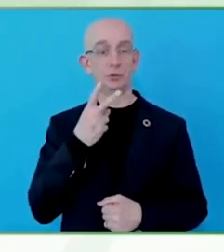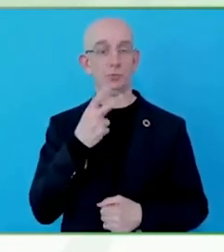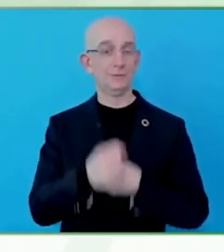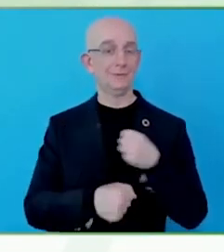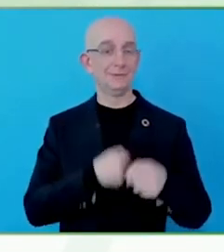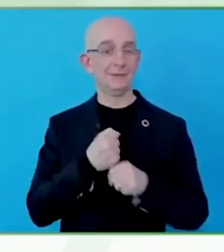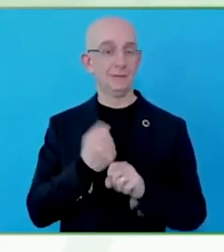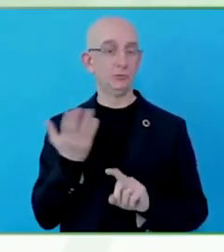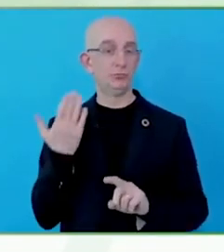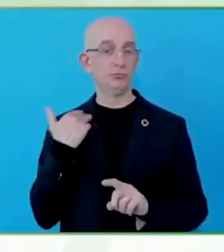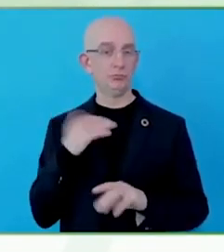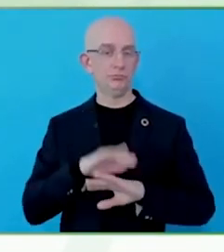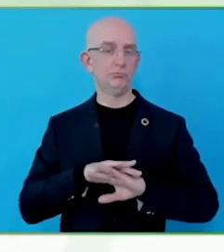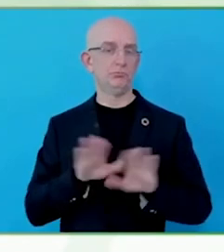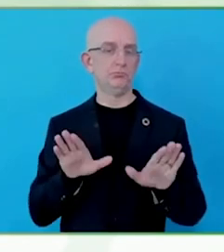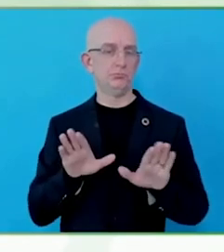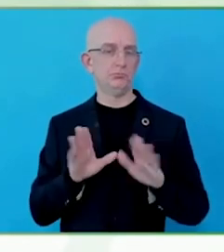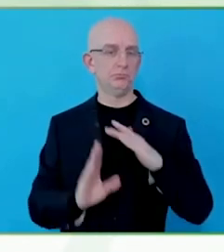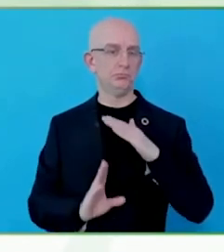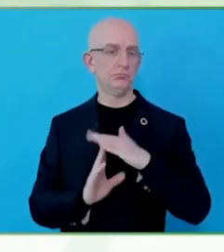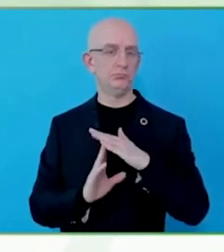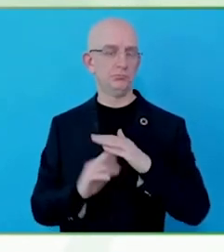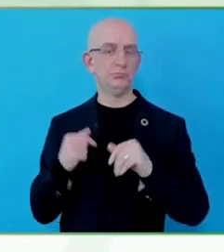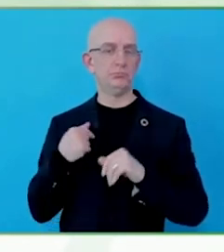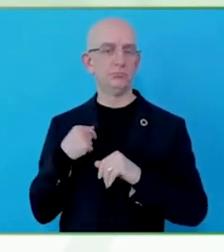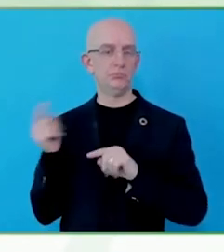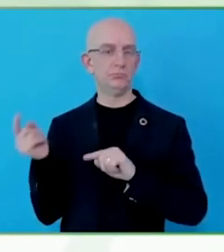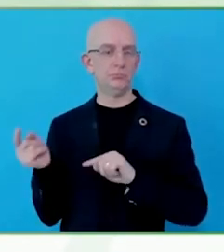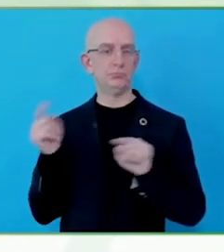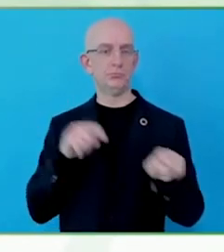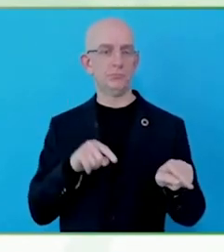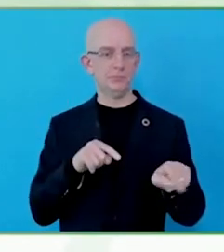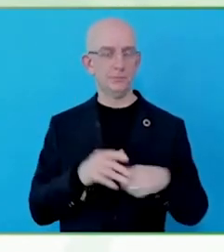It is short for Brazilian sign language.